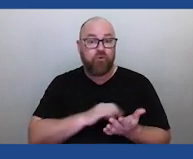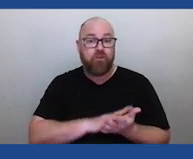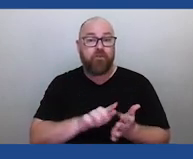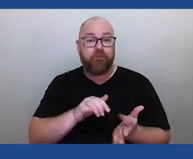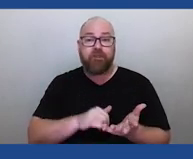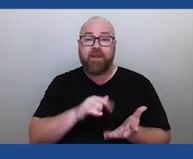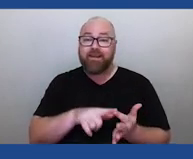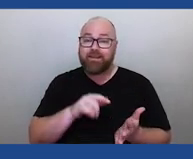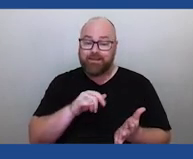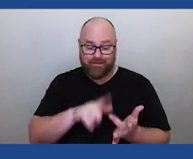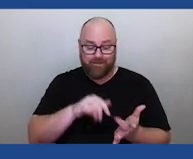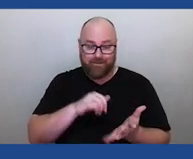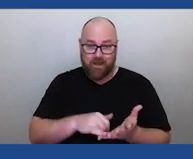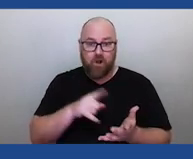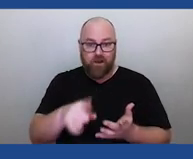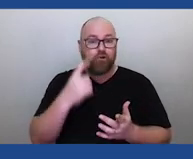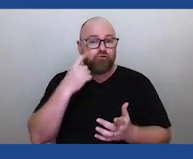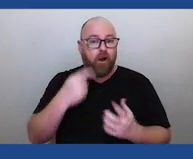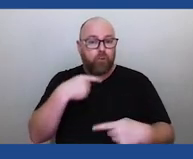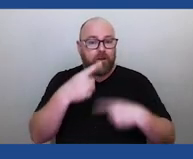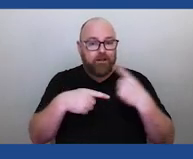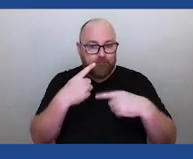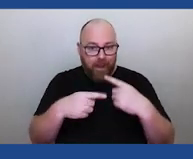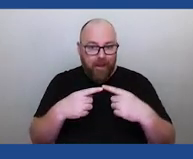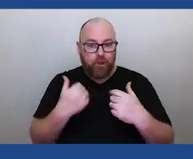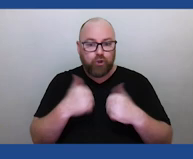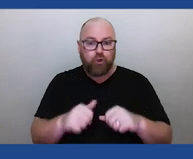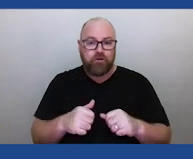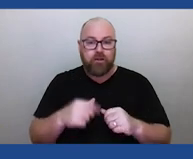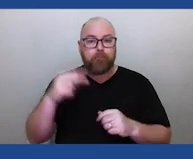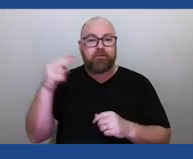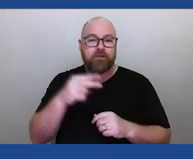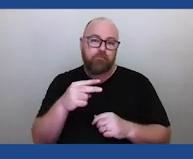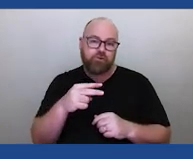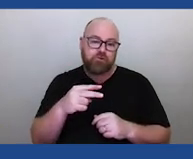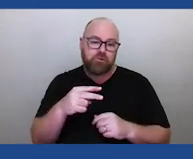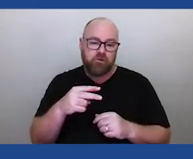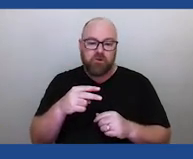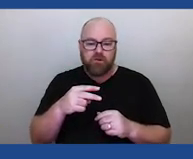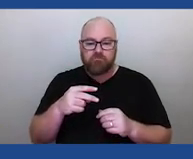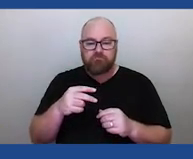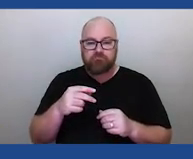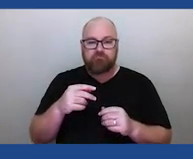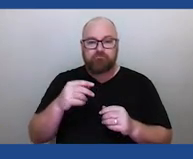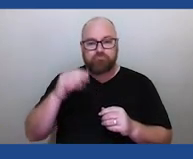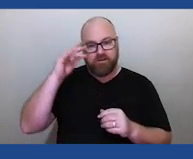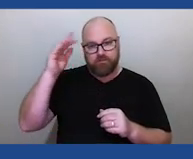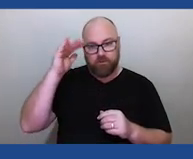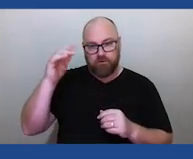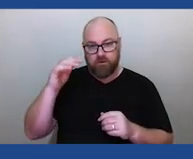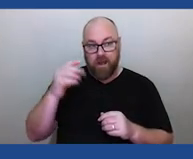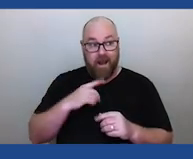on trying to explain this using perception and gestalt principles. And what we've realized through that study